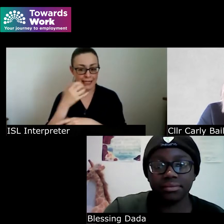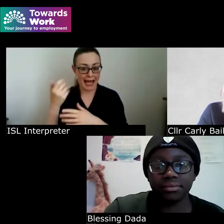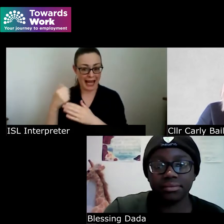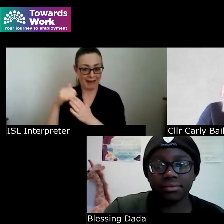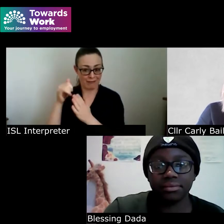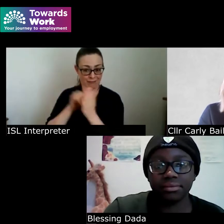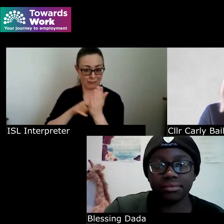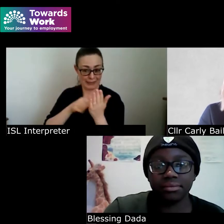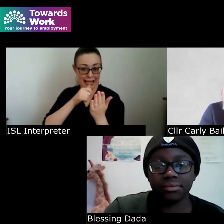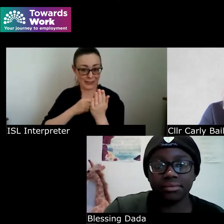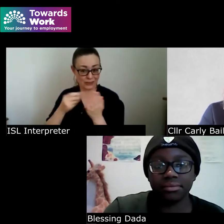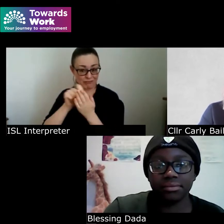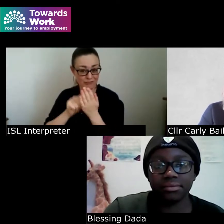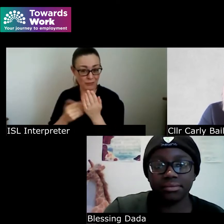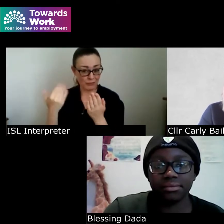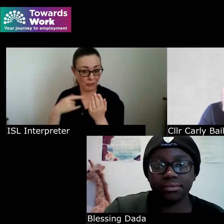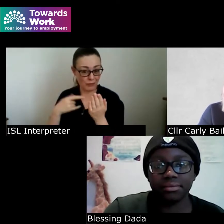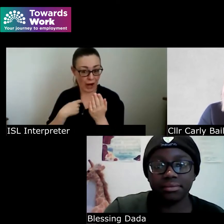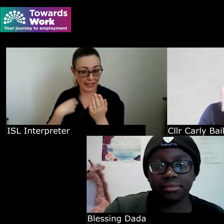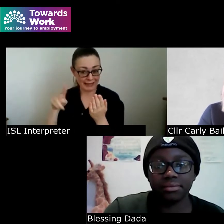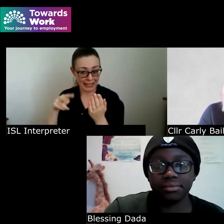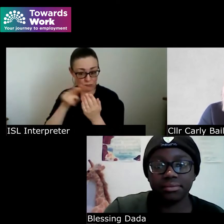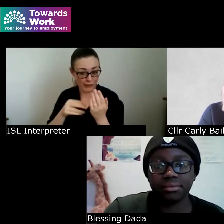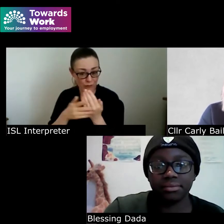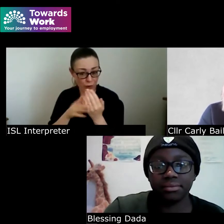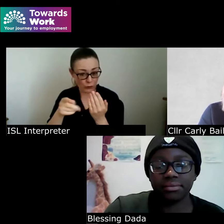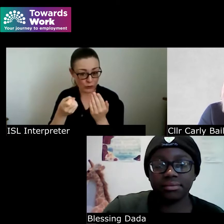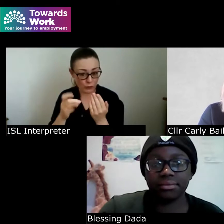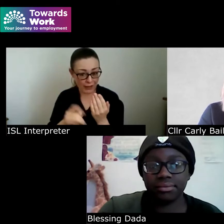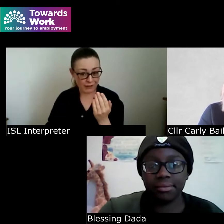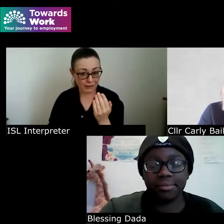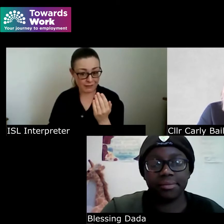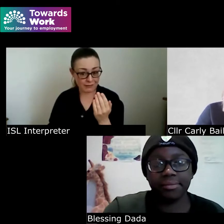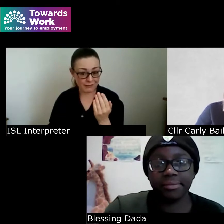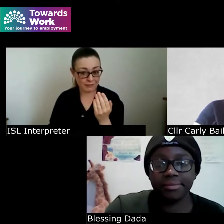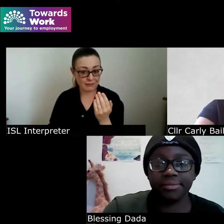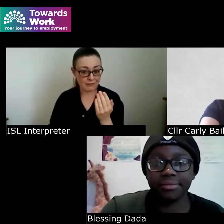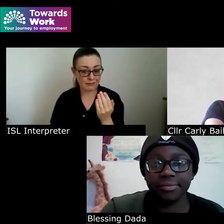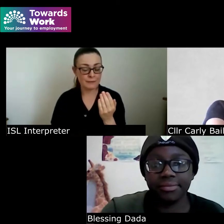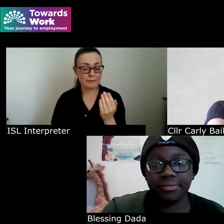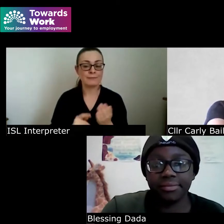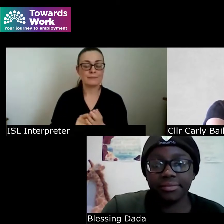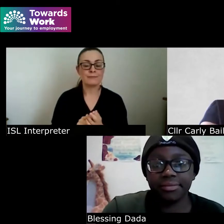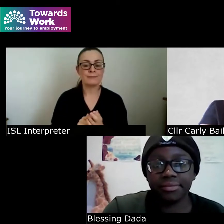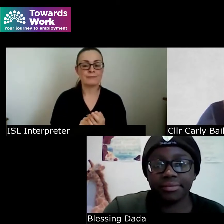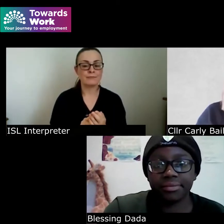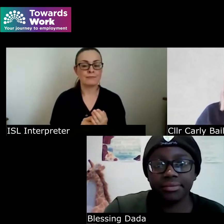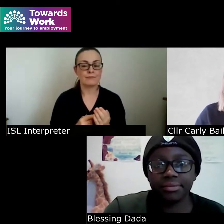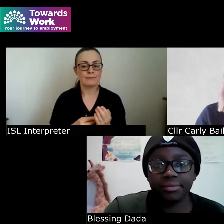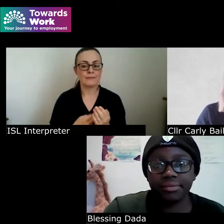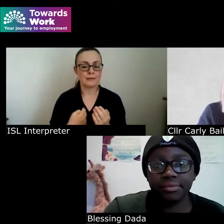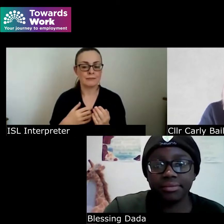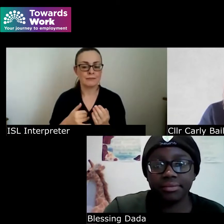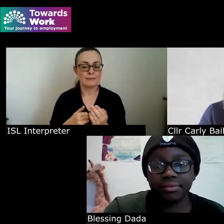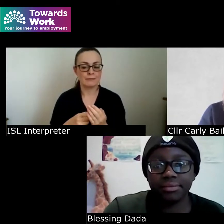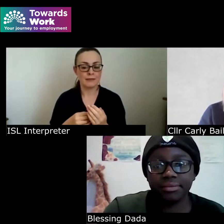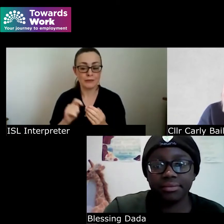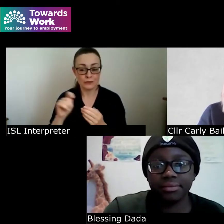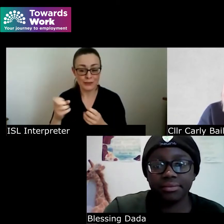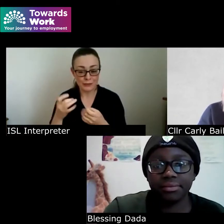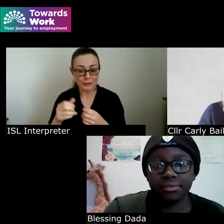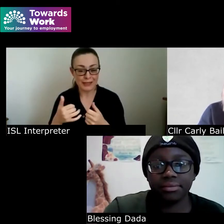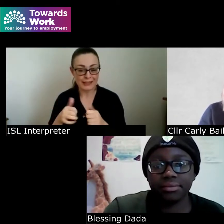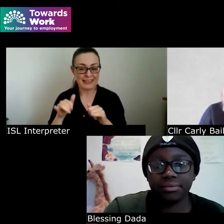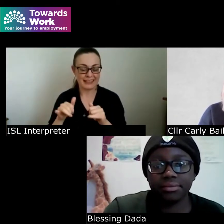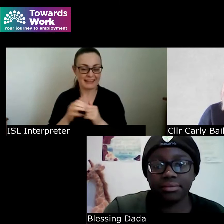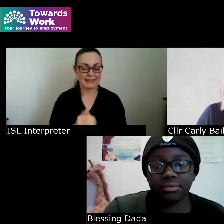like actually yeah that would make probably more sense yeah sorry it's just that we have